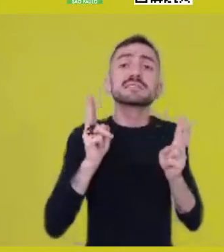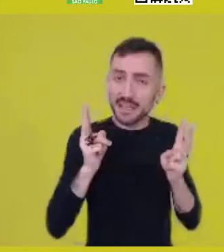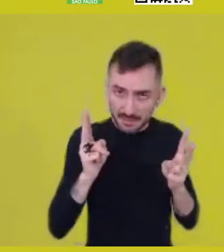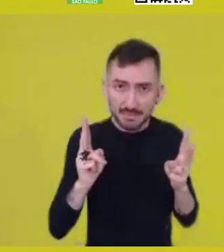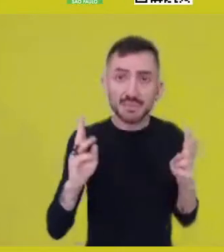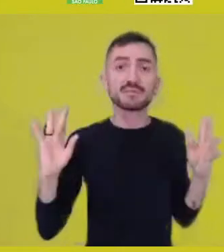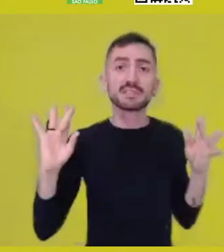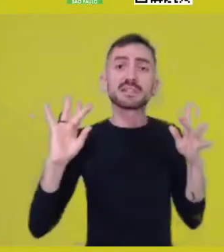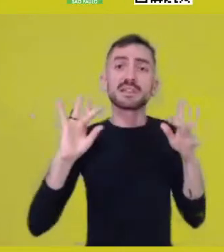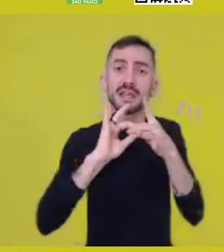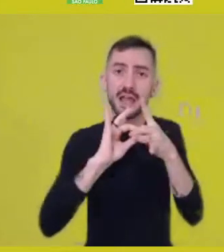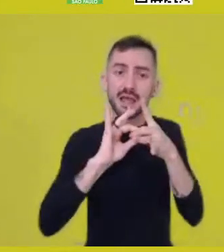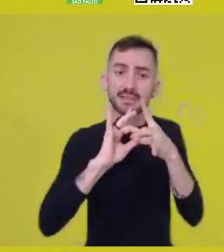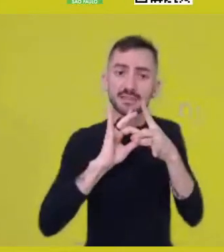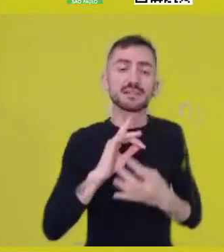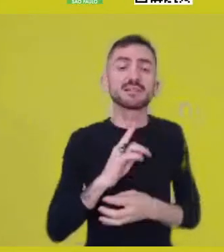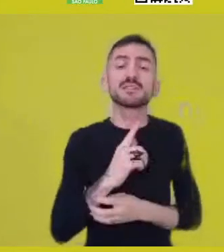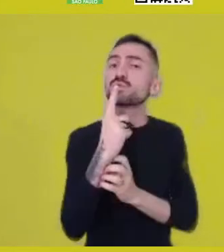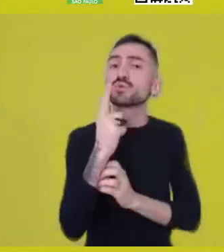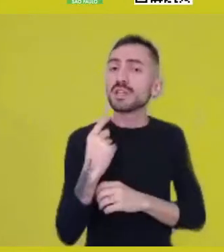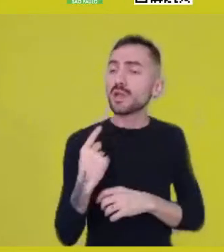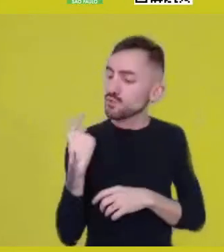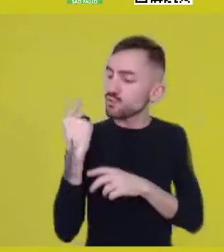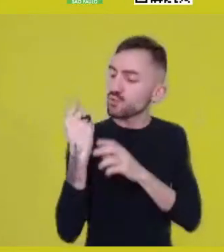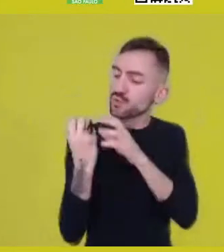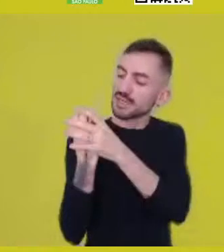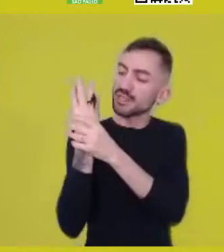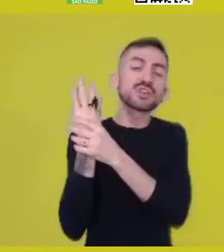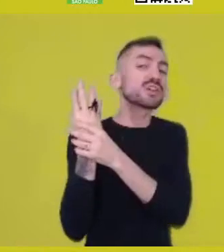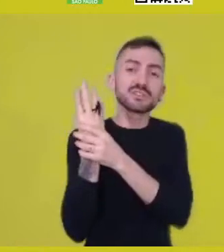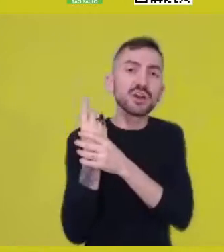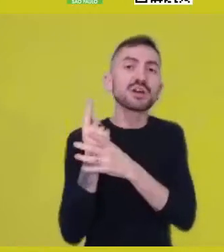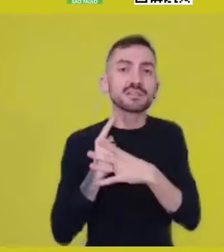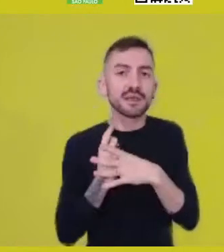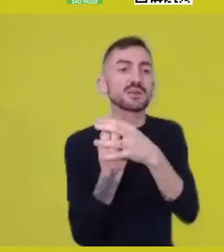It isn’t a unitarian, linear idea of origin,